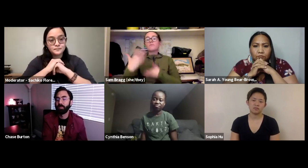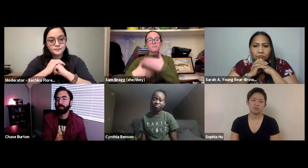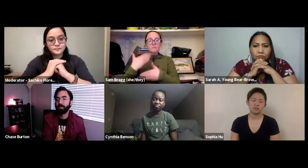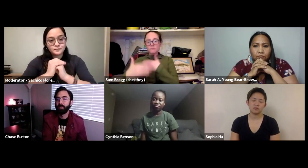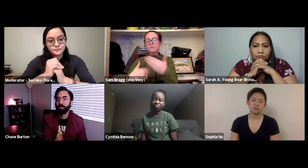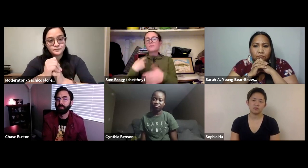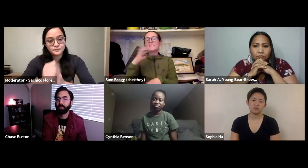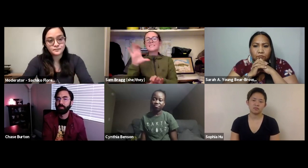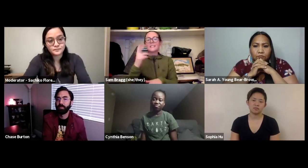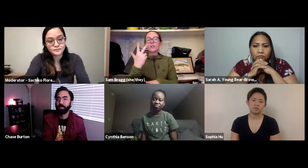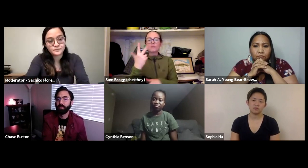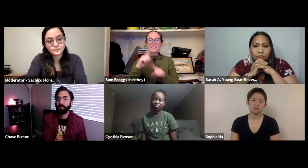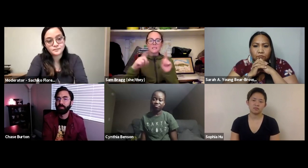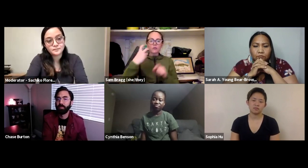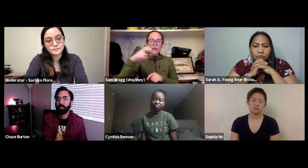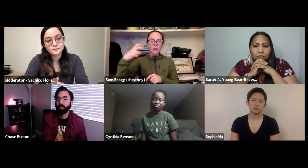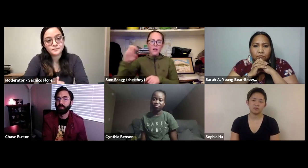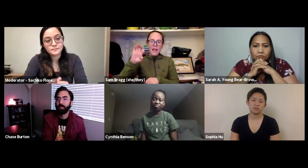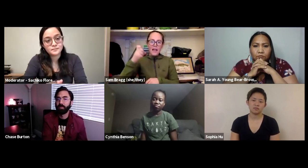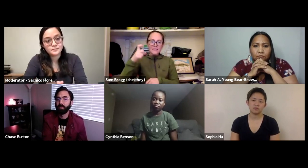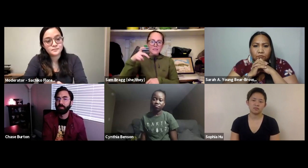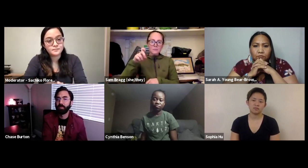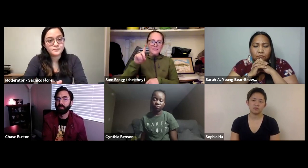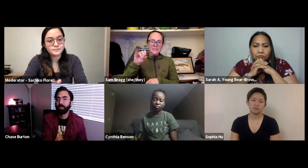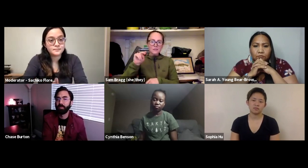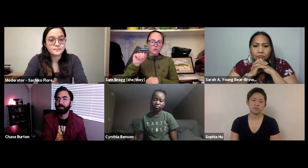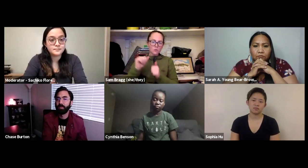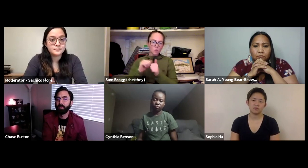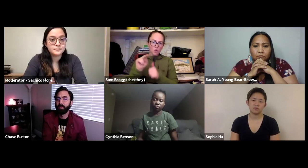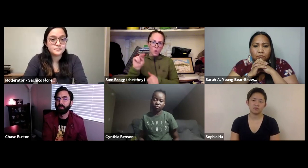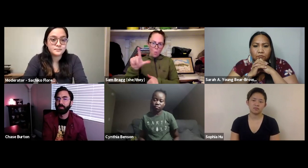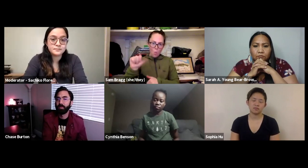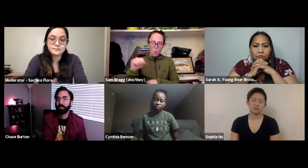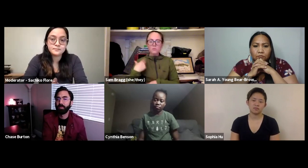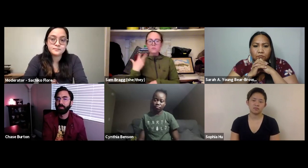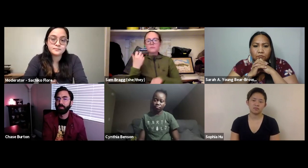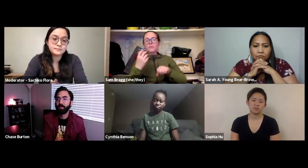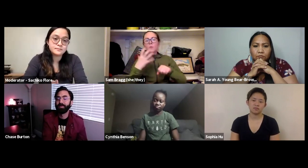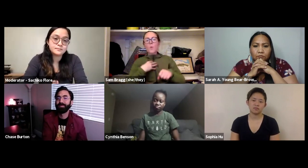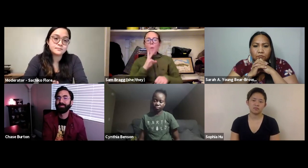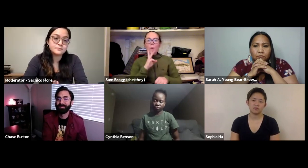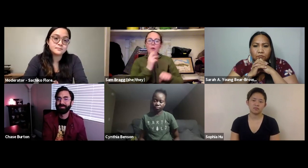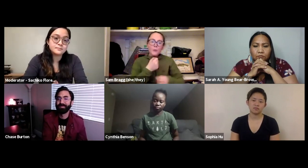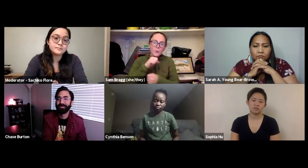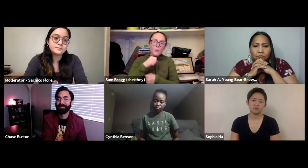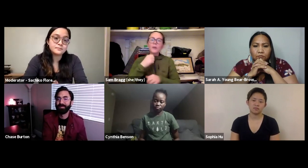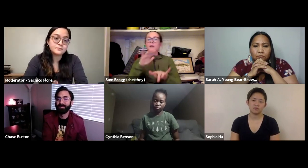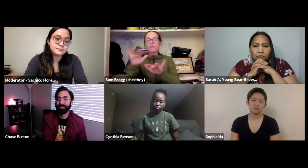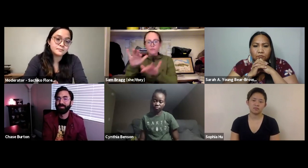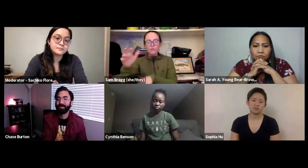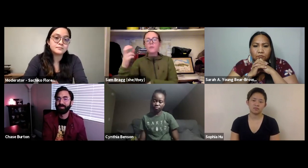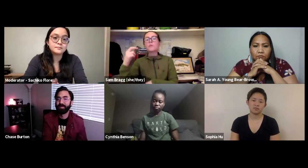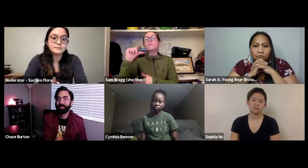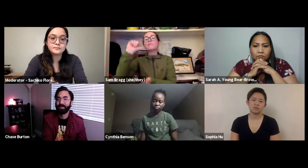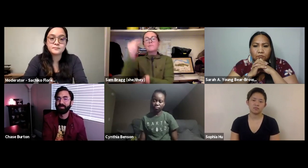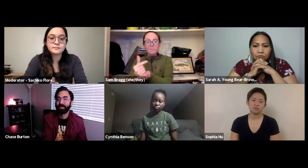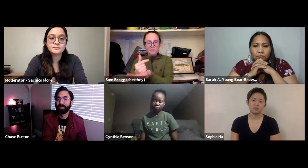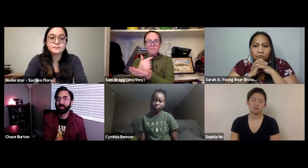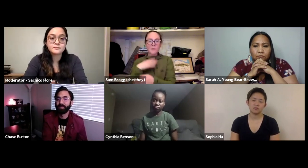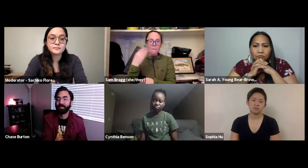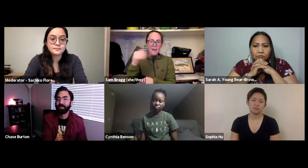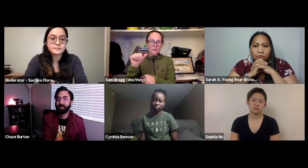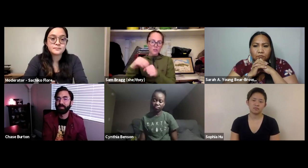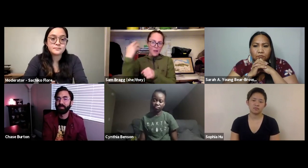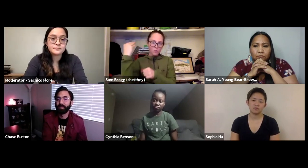leadership so I got involved with that. I did several expeditions involving white water